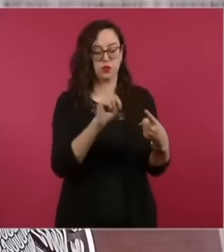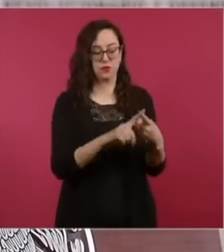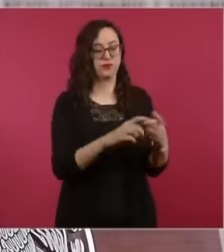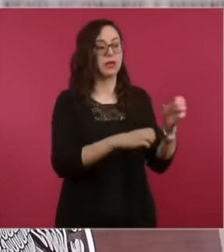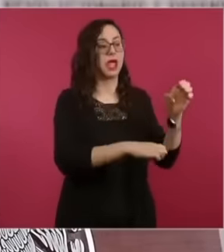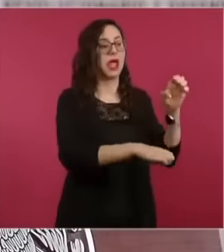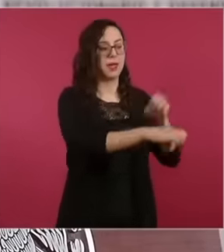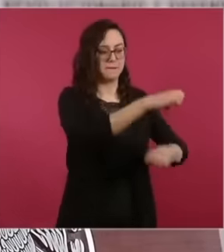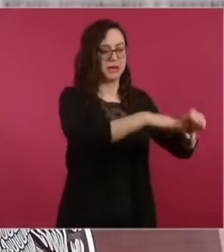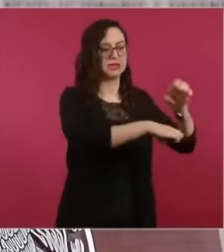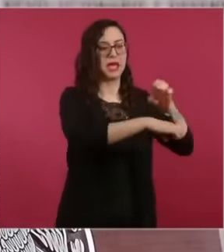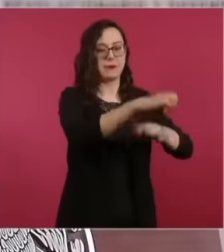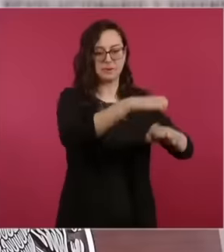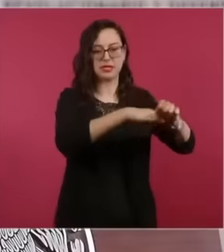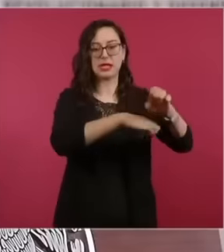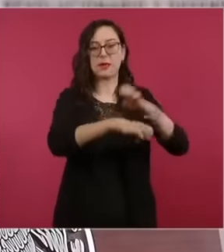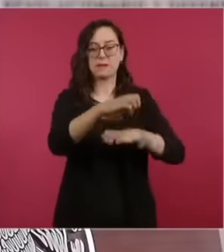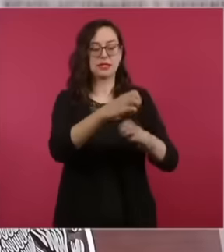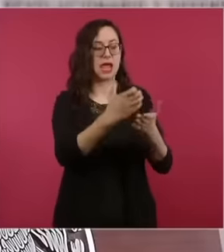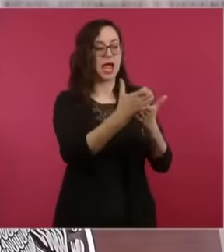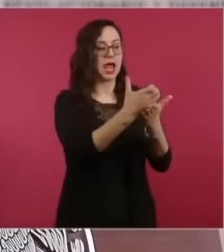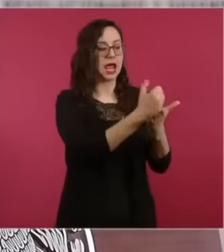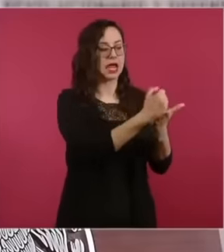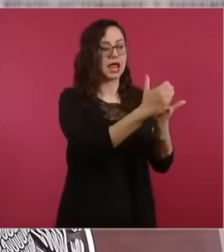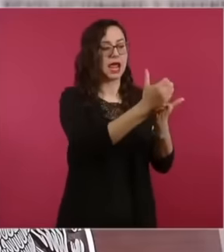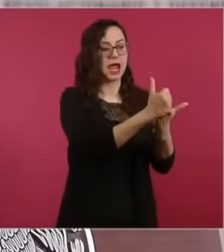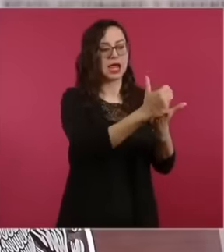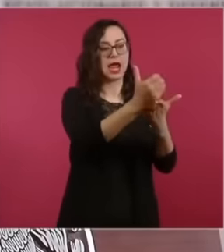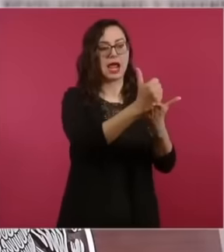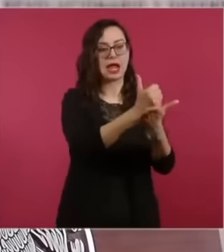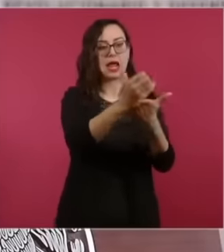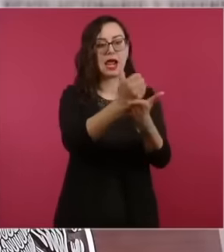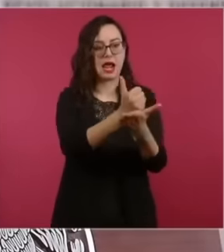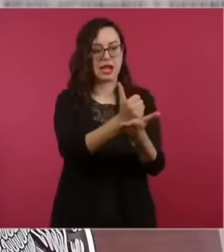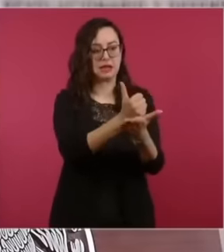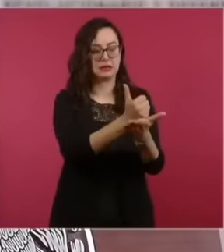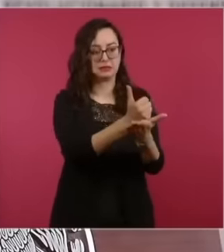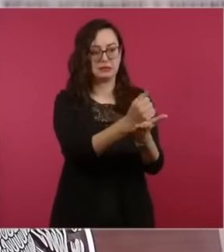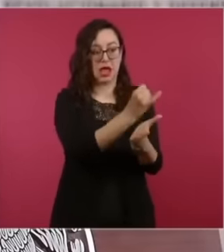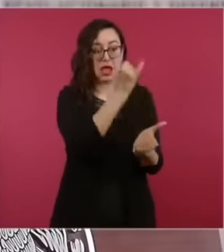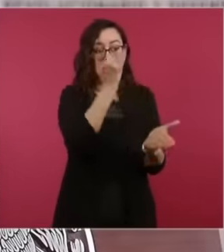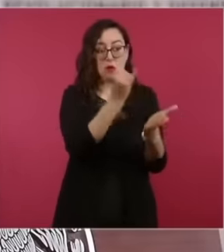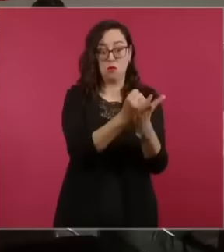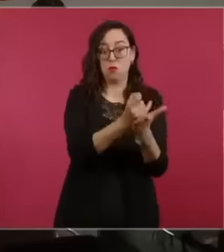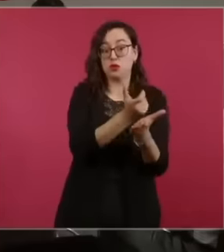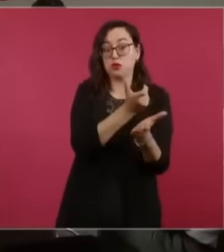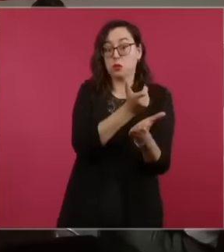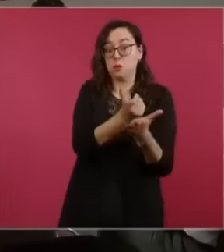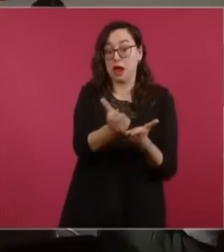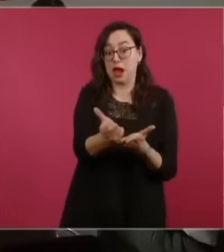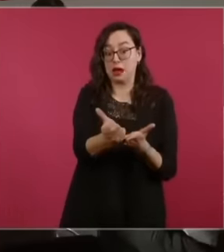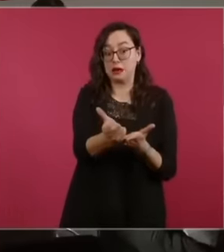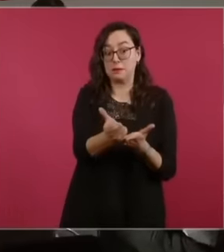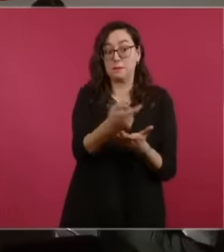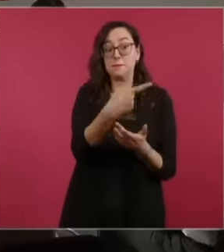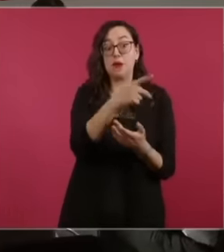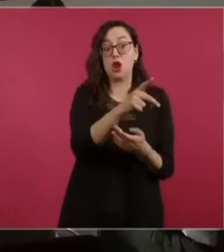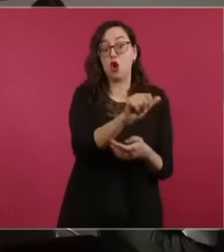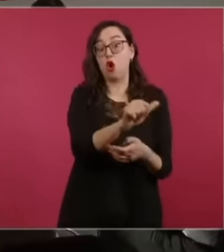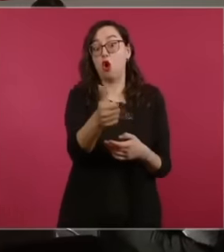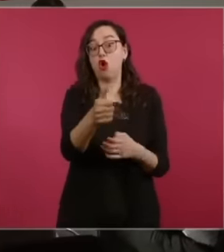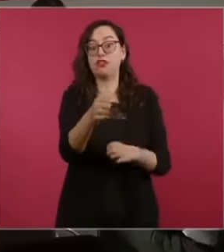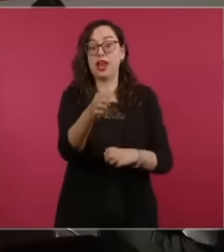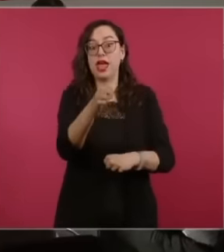and losses of a single group and with it having the same result. The second allowed